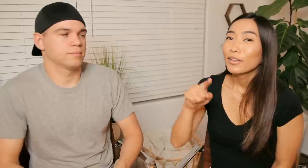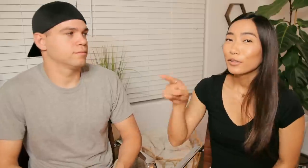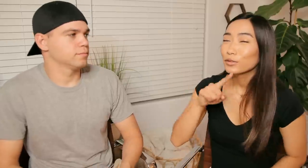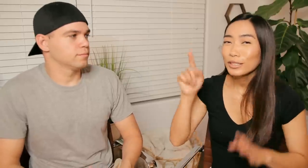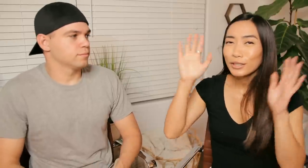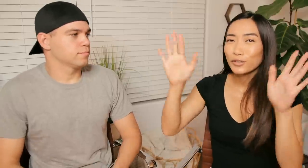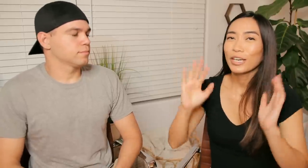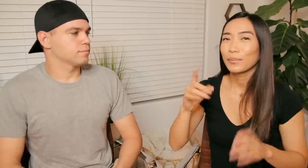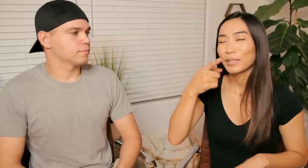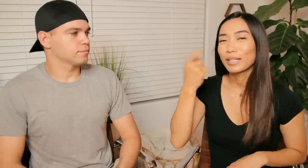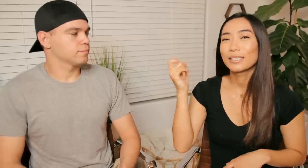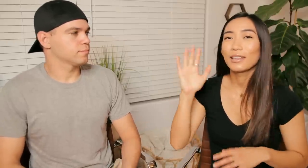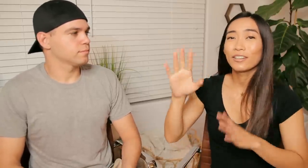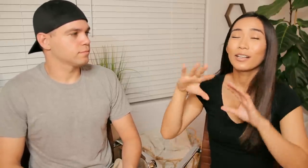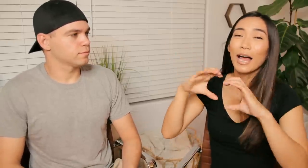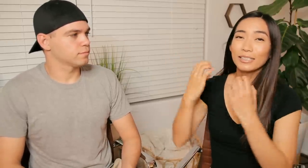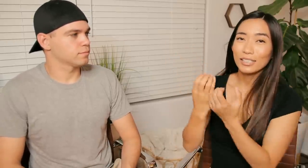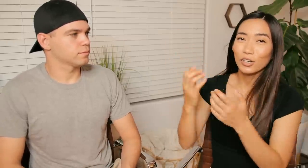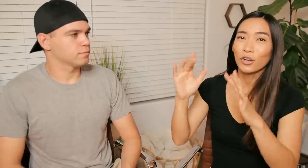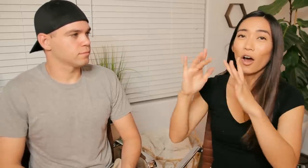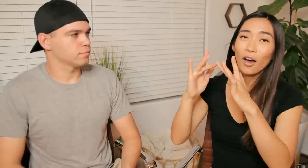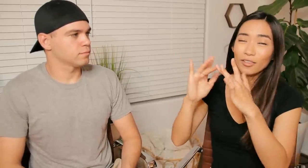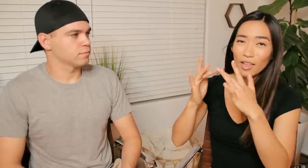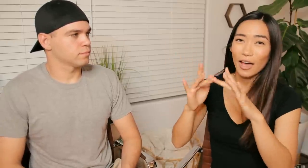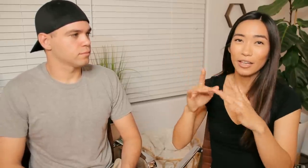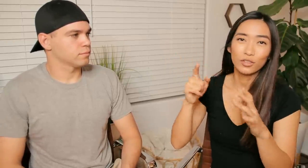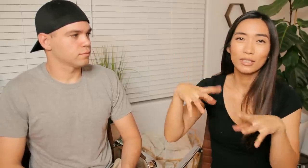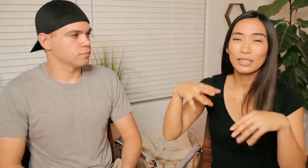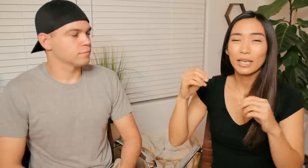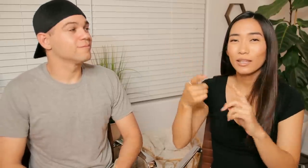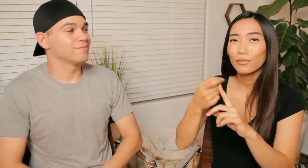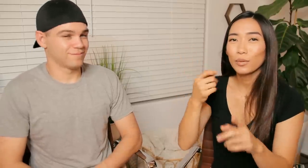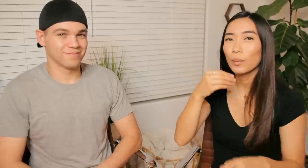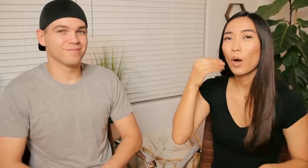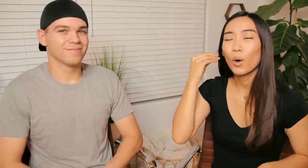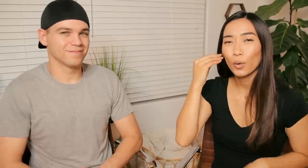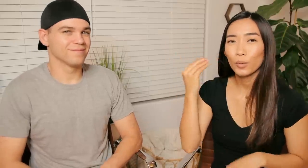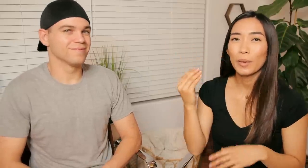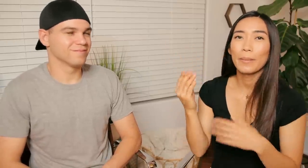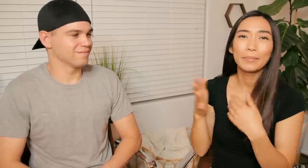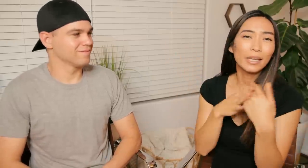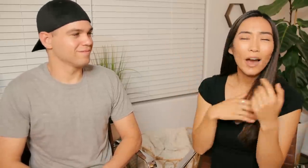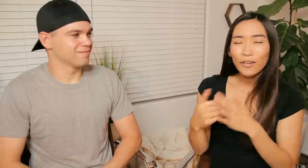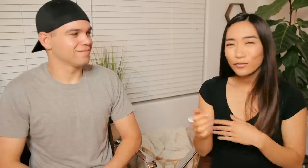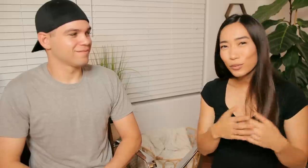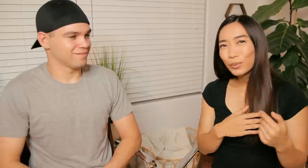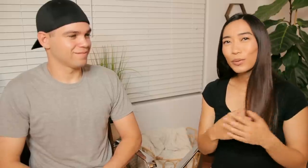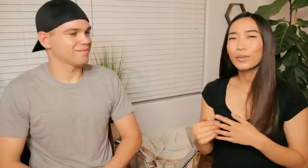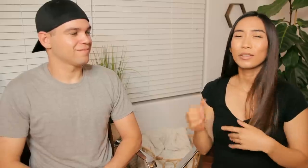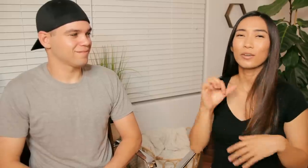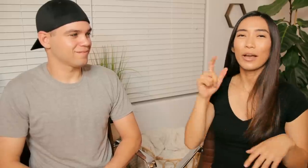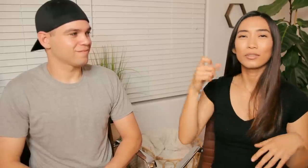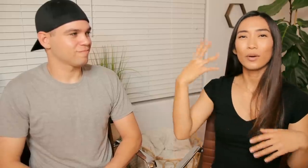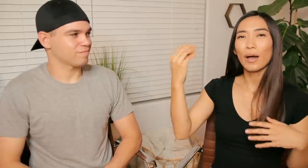E: They're really great because their classes are online you can take them from home and be comfortable you don't have to go